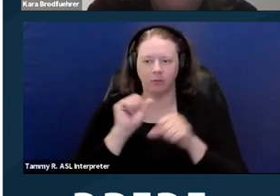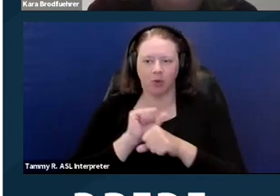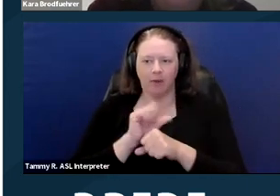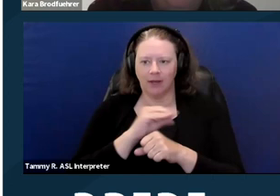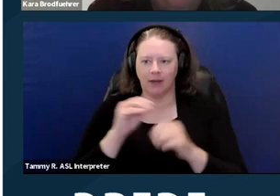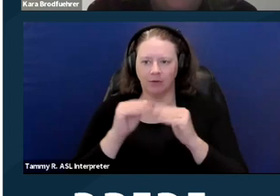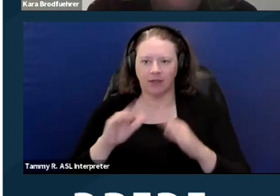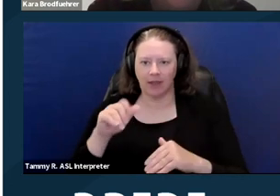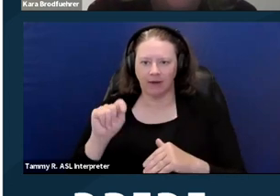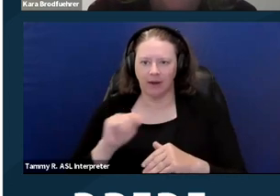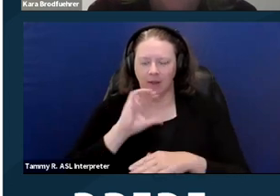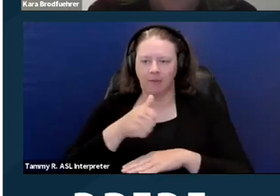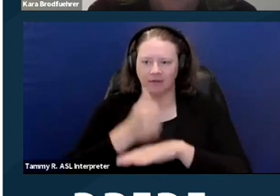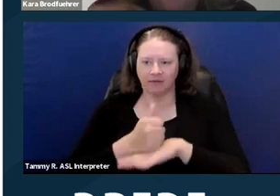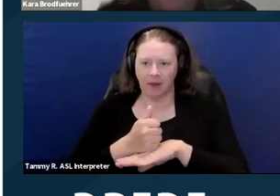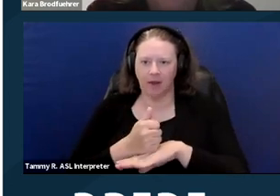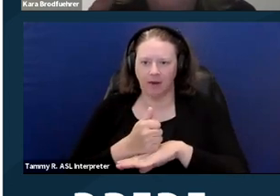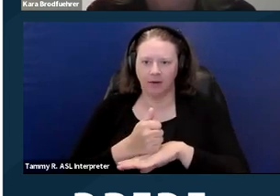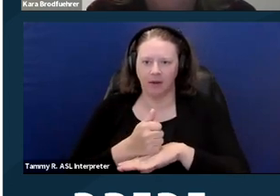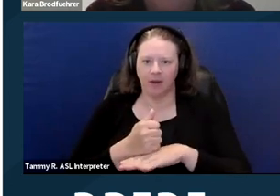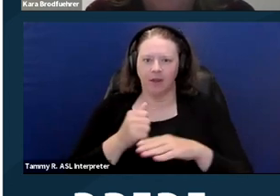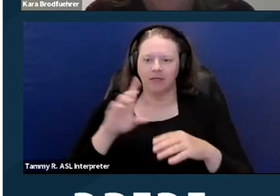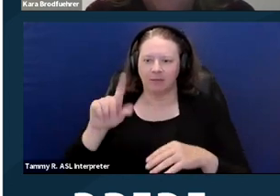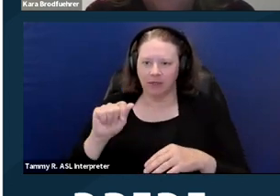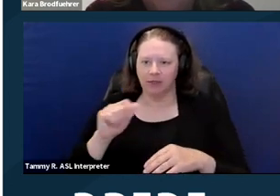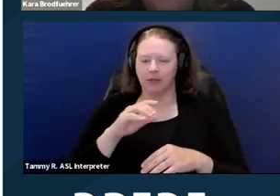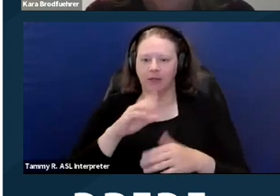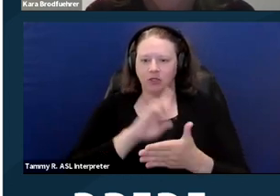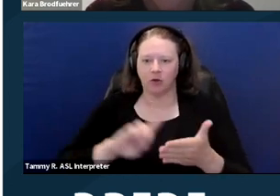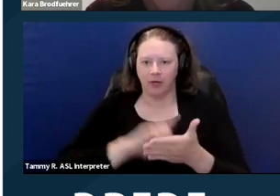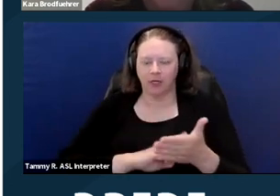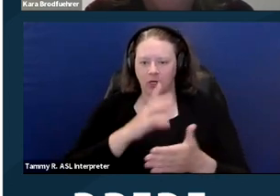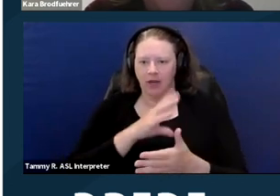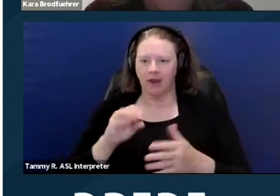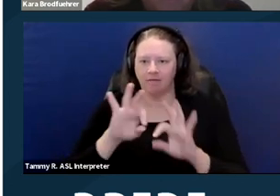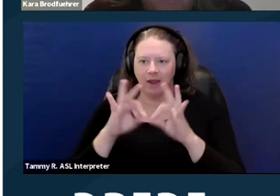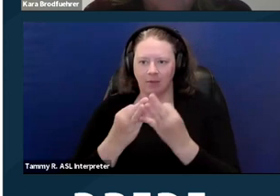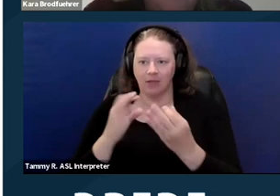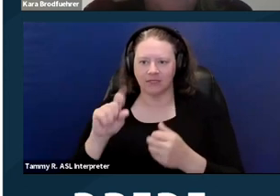and familial status discrimination. Now, the mediation is mandatory.